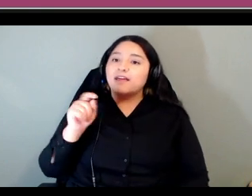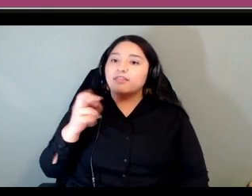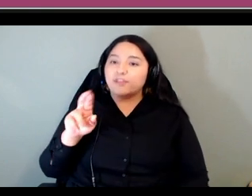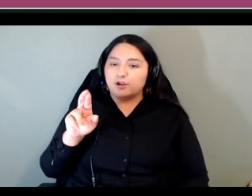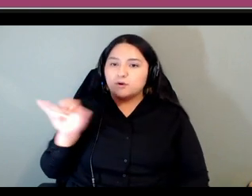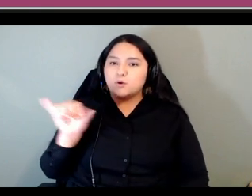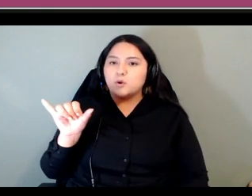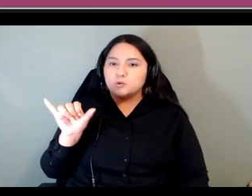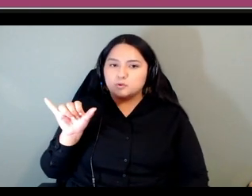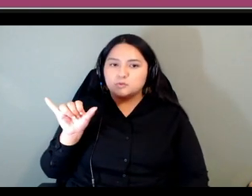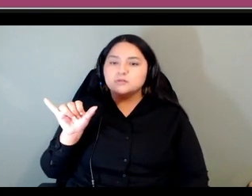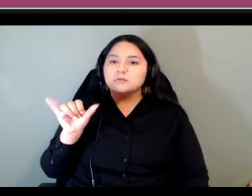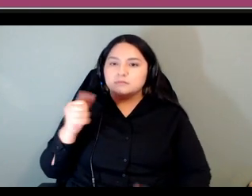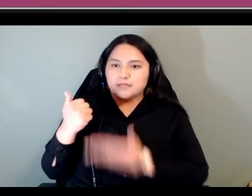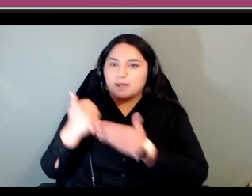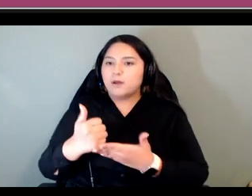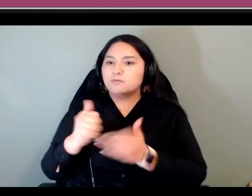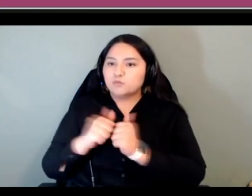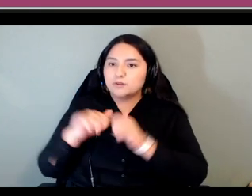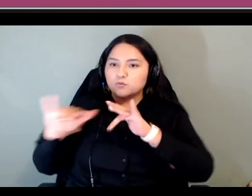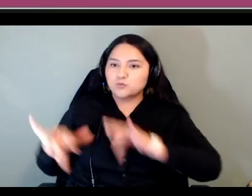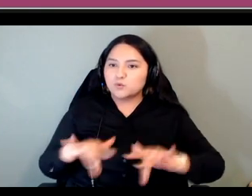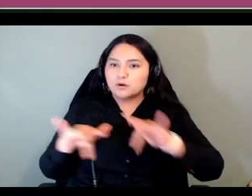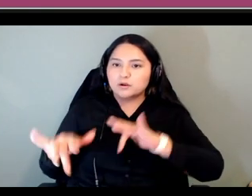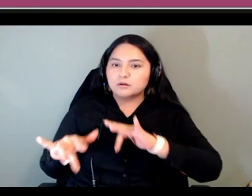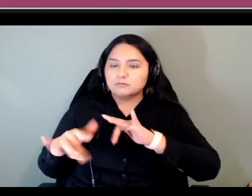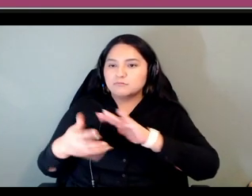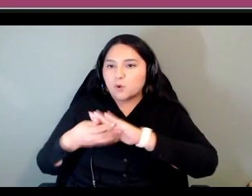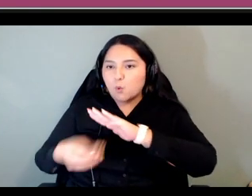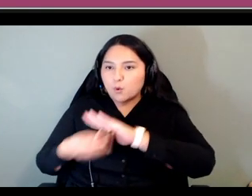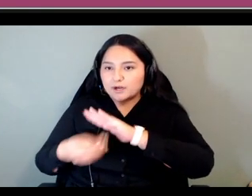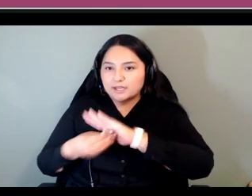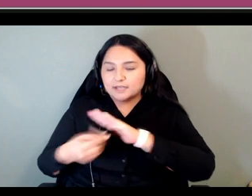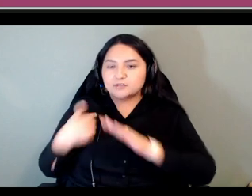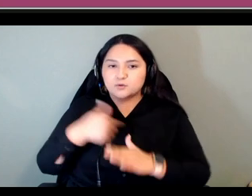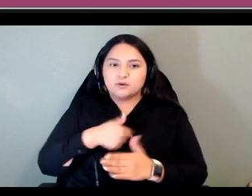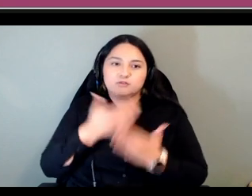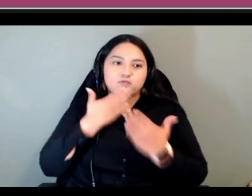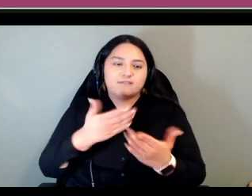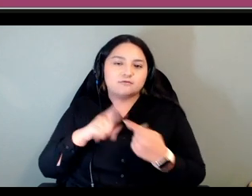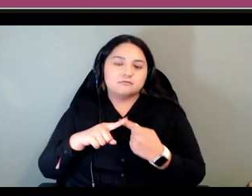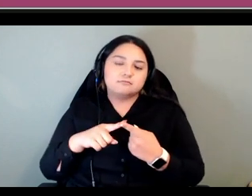bit with recording as well so um we're really grateful to have all of these um speakers